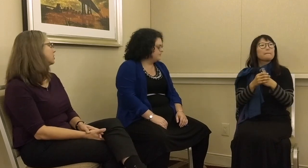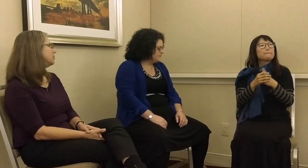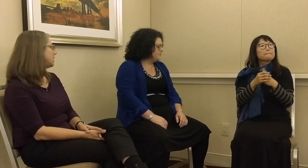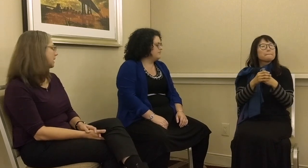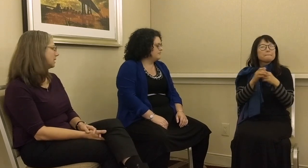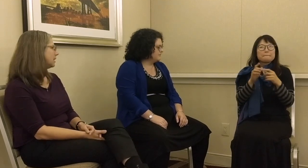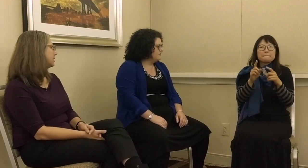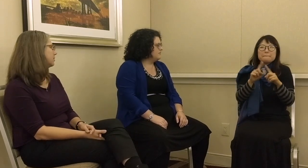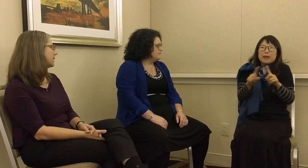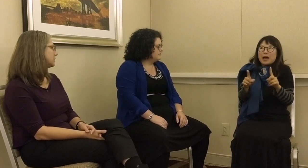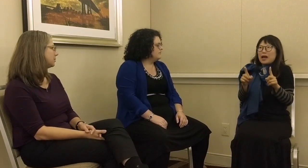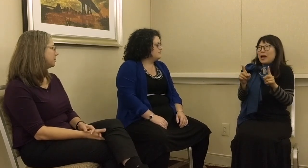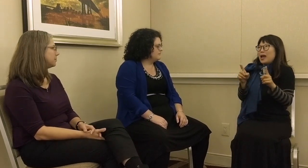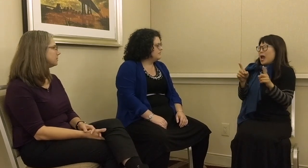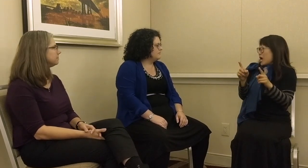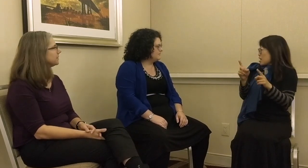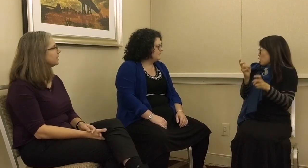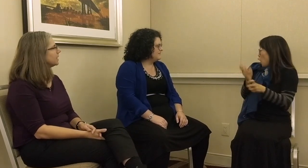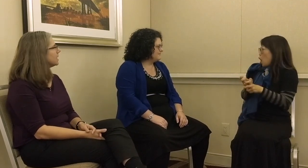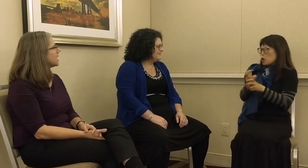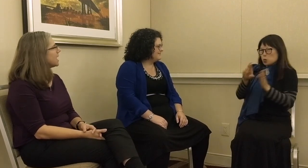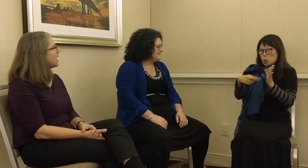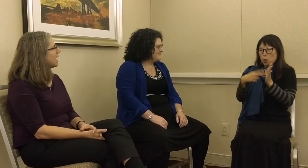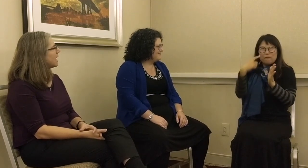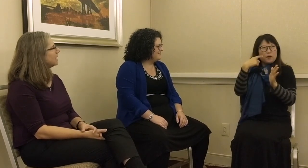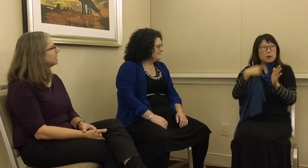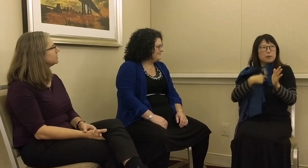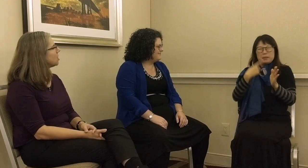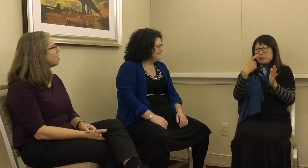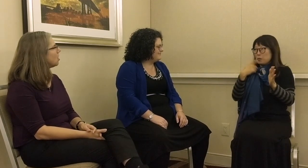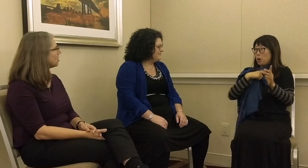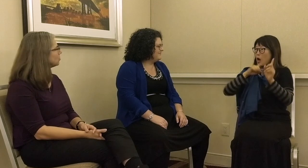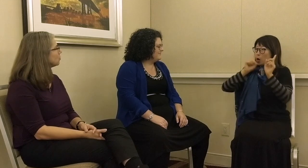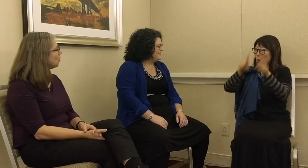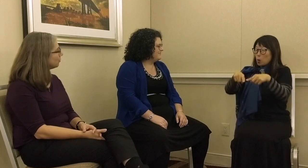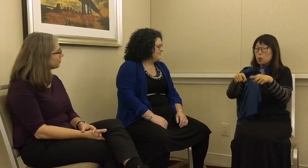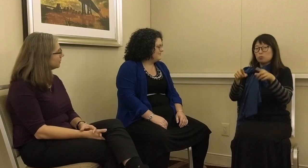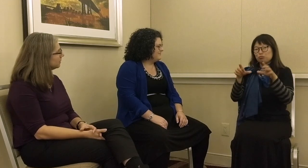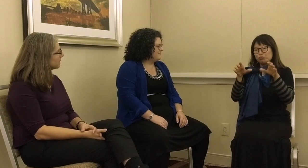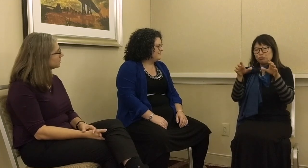you’re communicating and interacting with people. It’s a hard role for me because